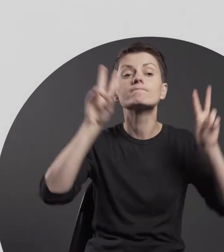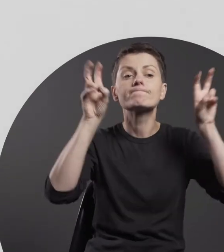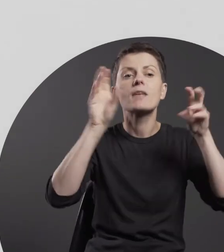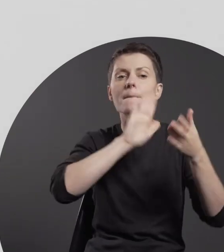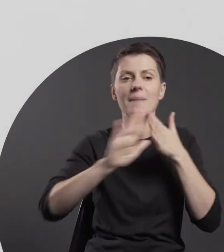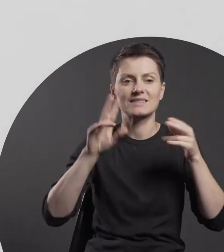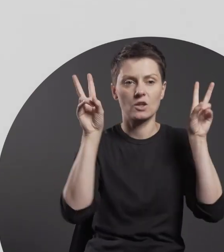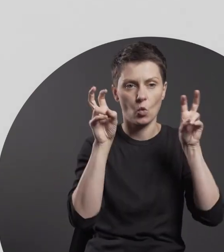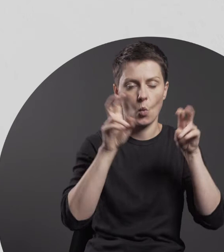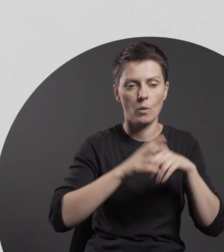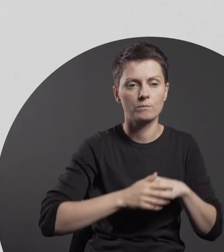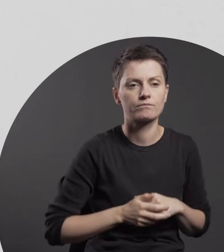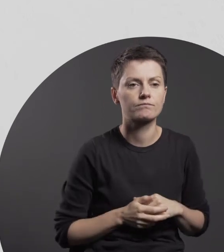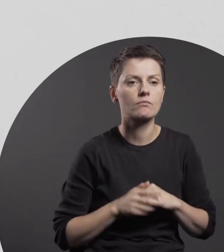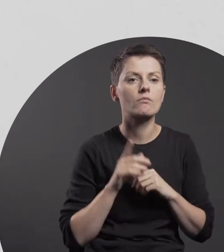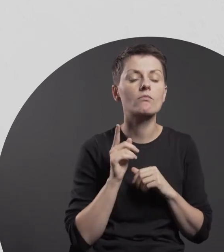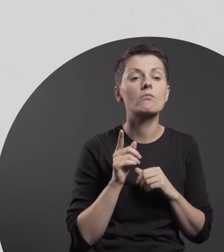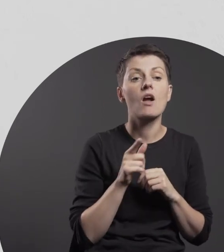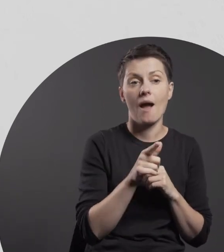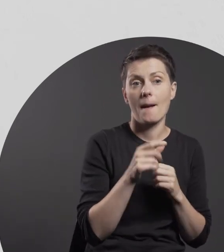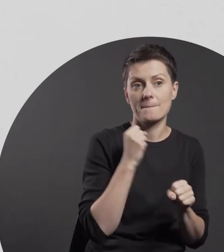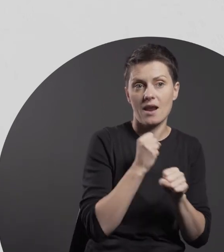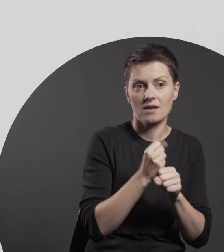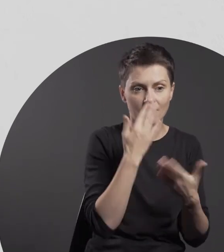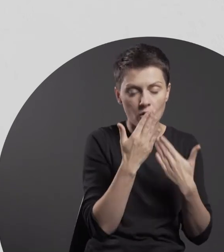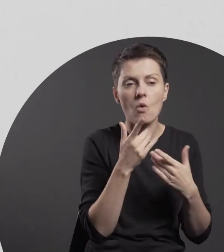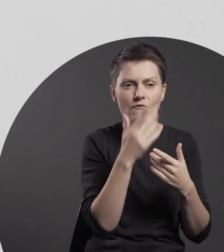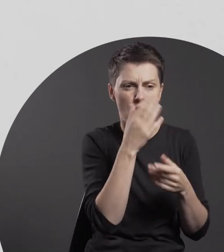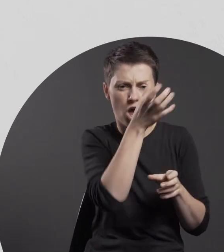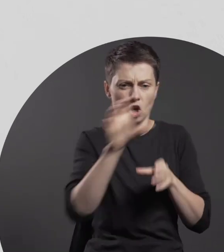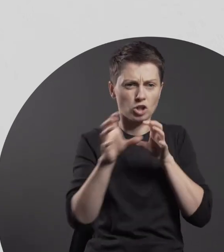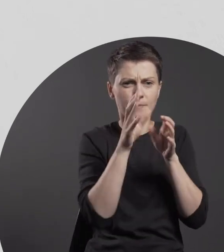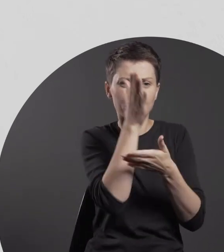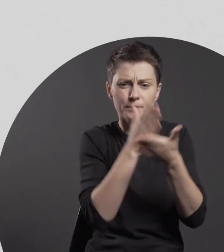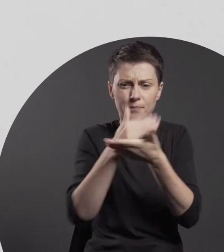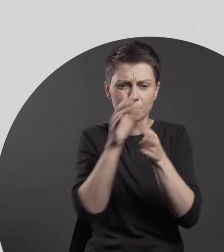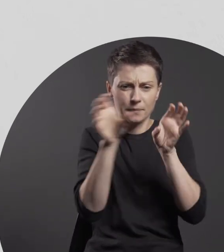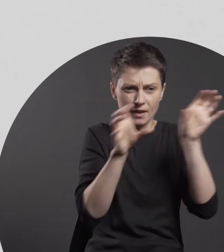Structurally, the work seems smashed into a few independent pieces,